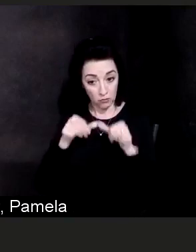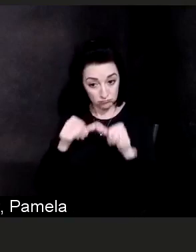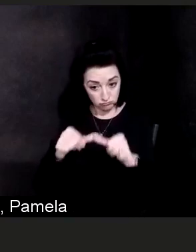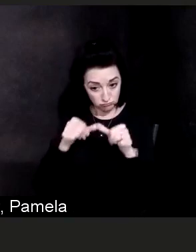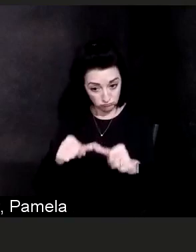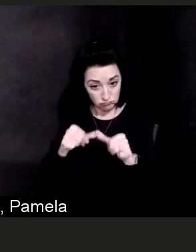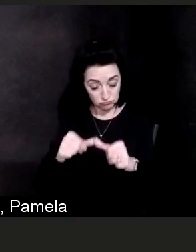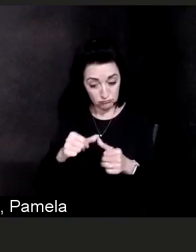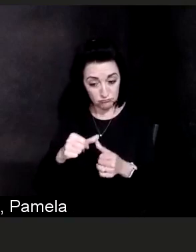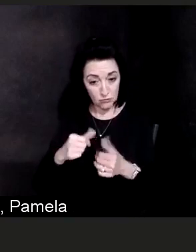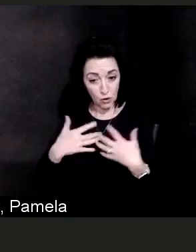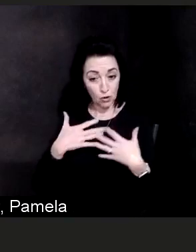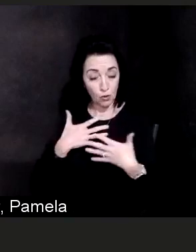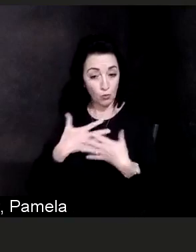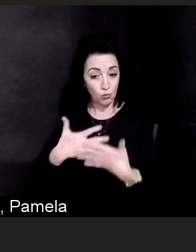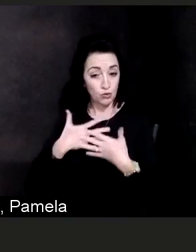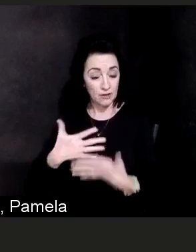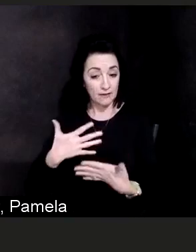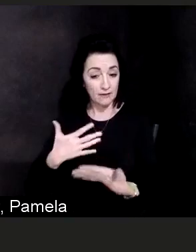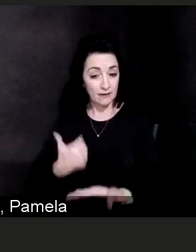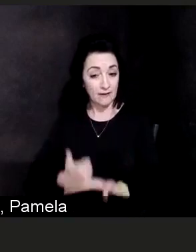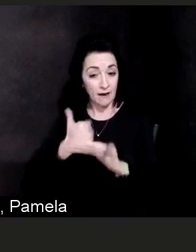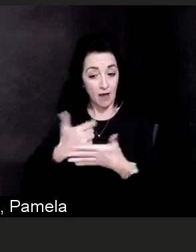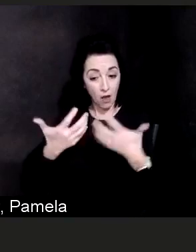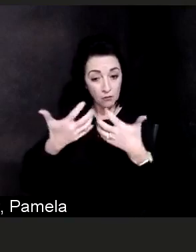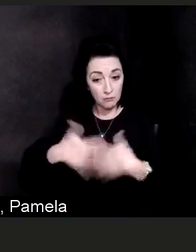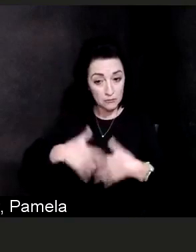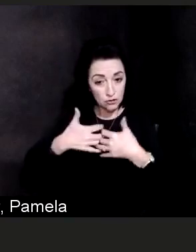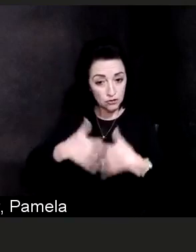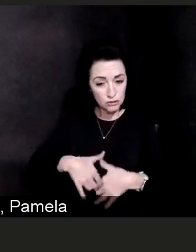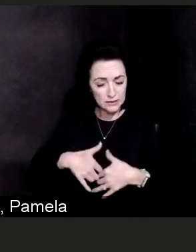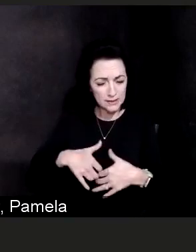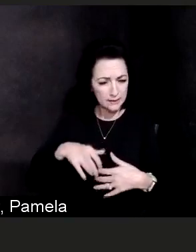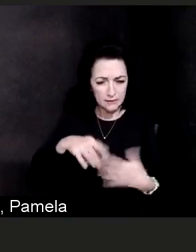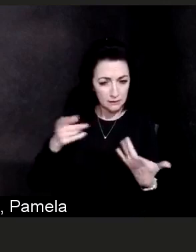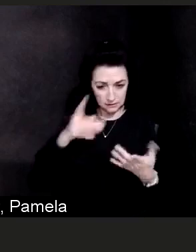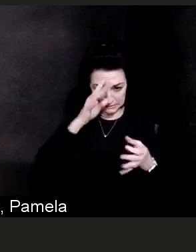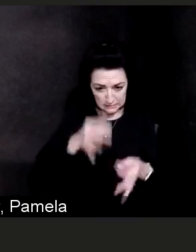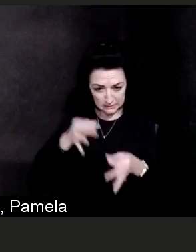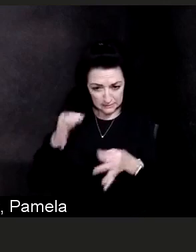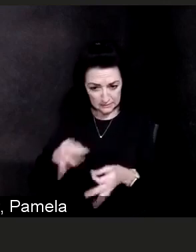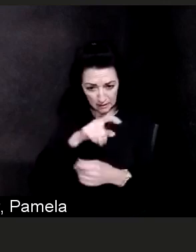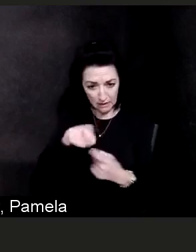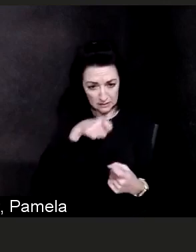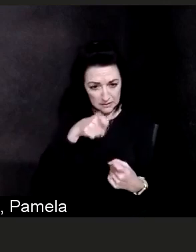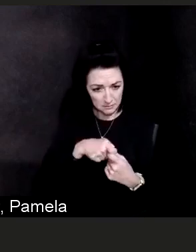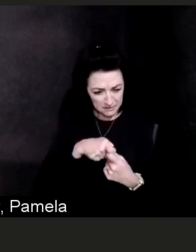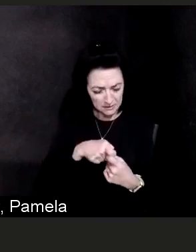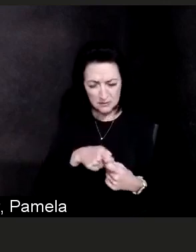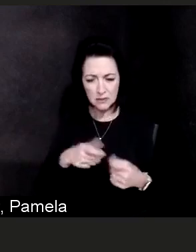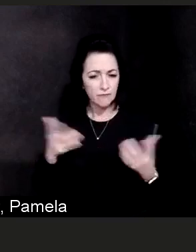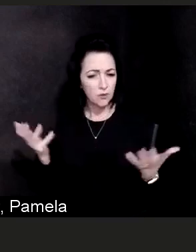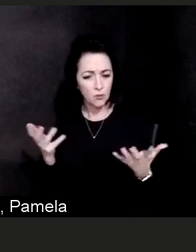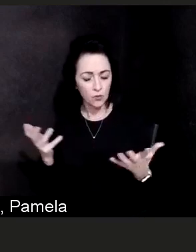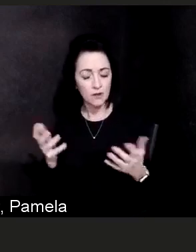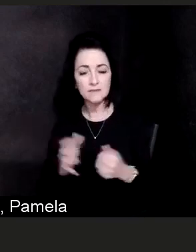it is not the only thing. There are other things that are being looked at including how hard the person is in breathing.